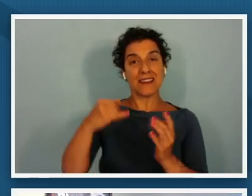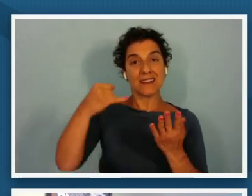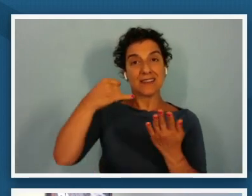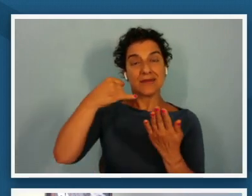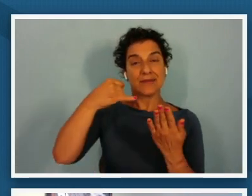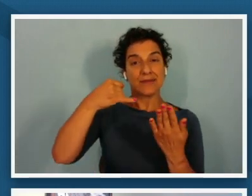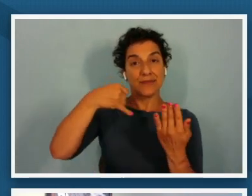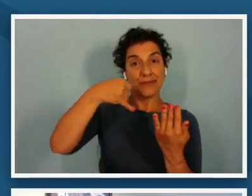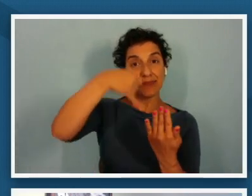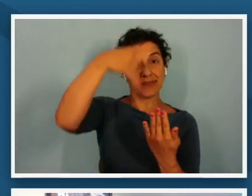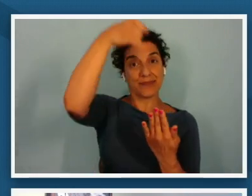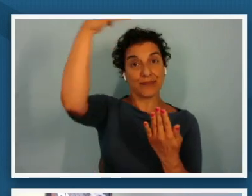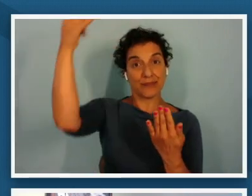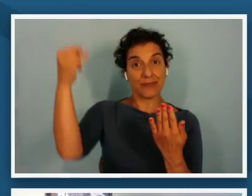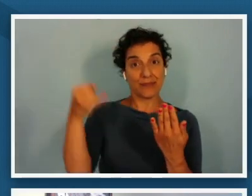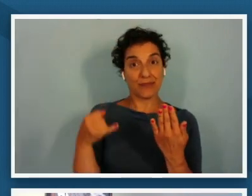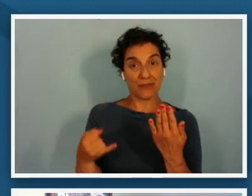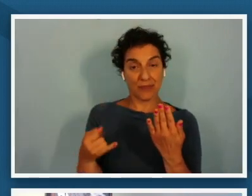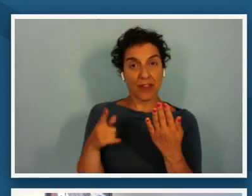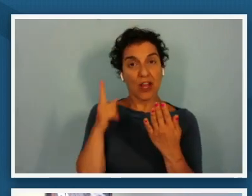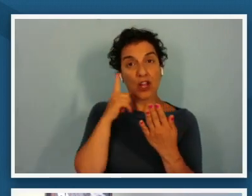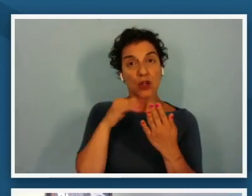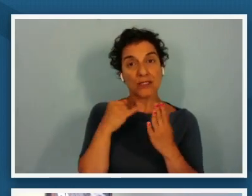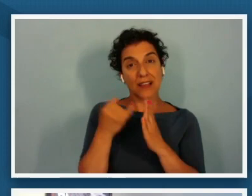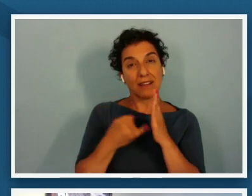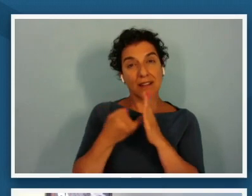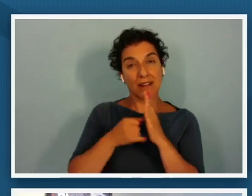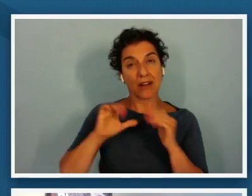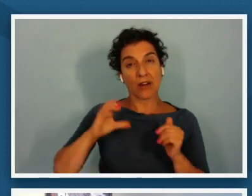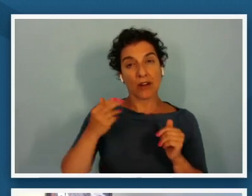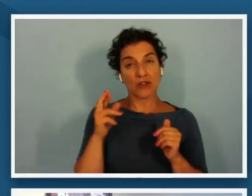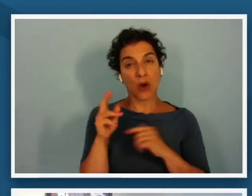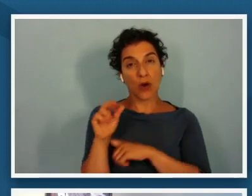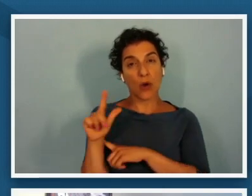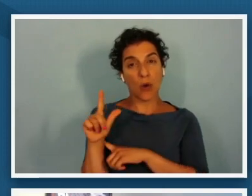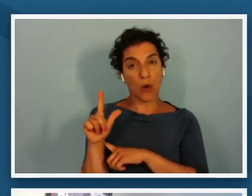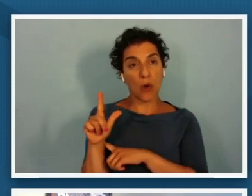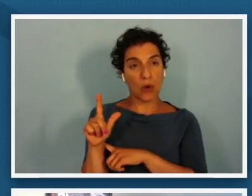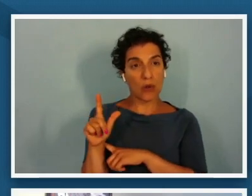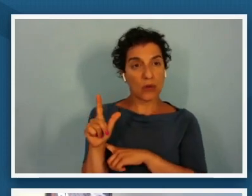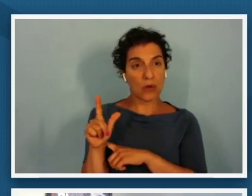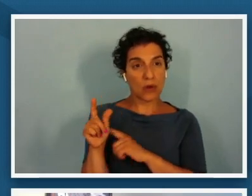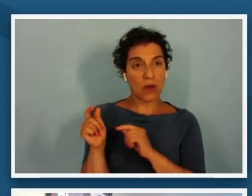um it's sketched in charcoal um and